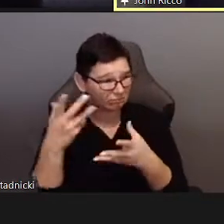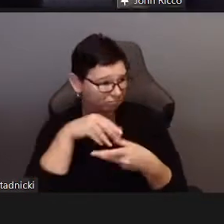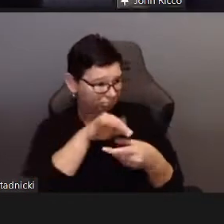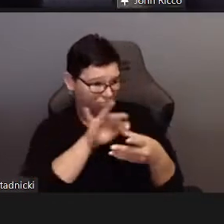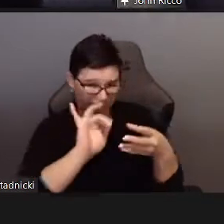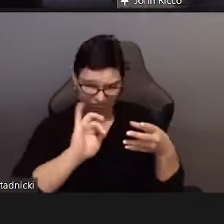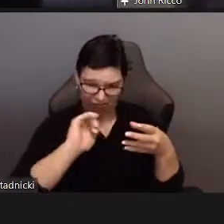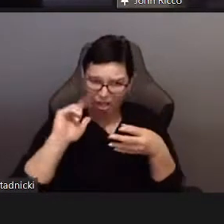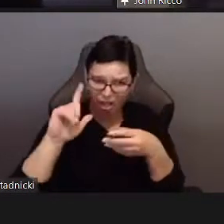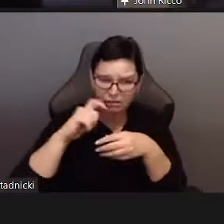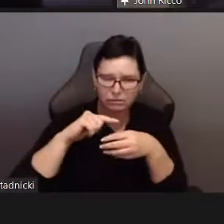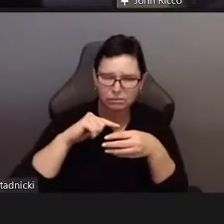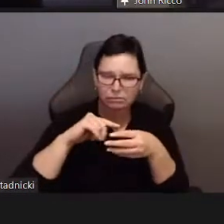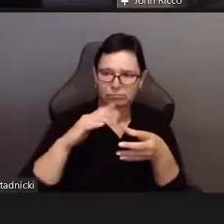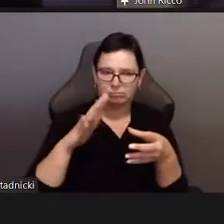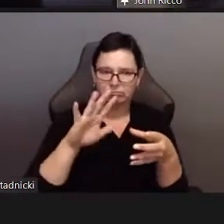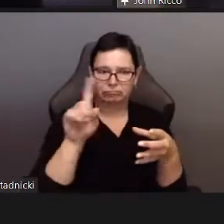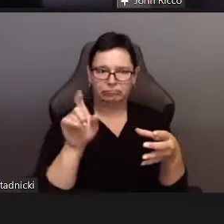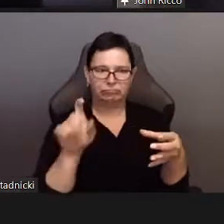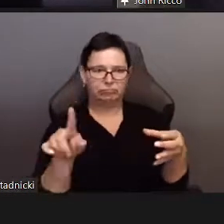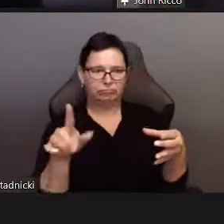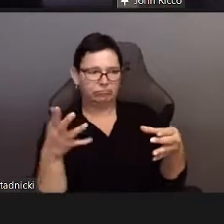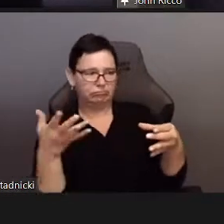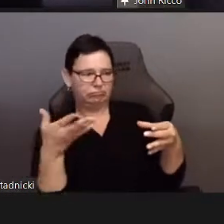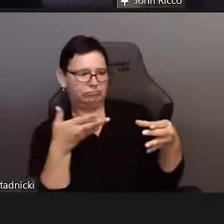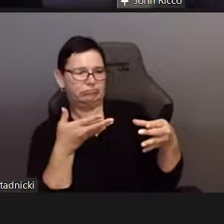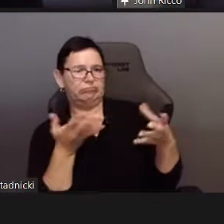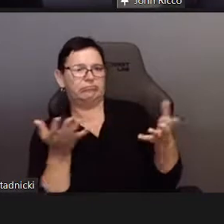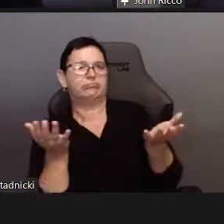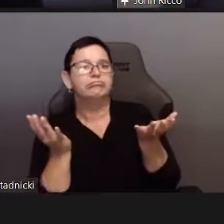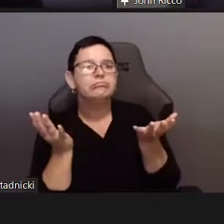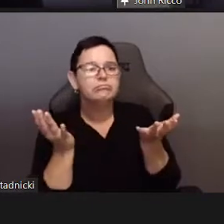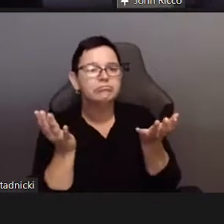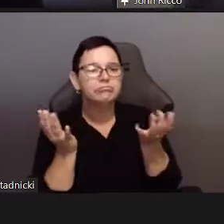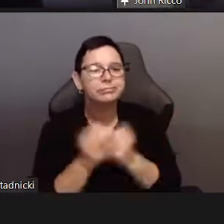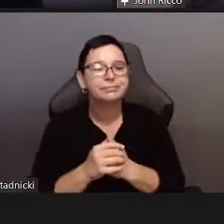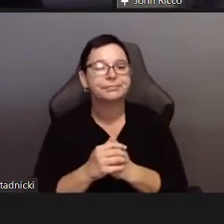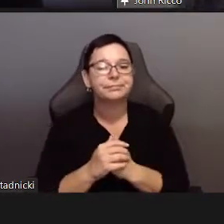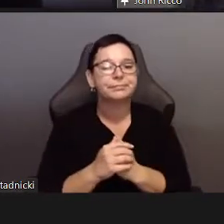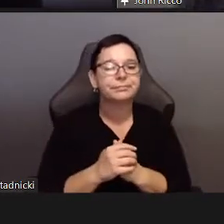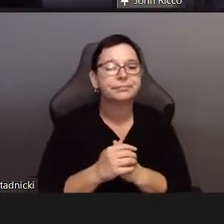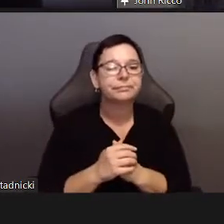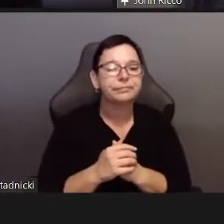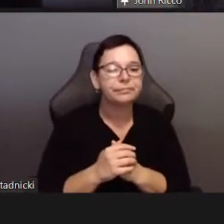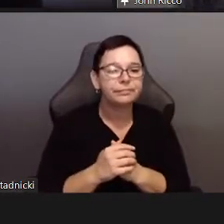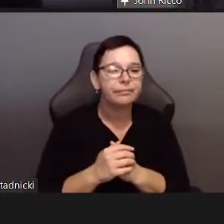I mean my God, in an era of assimilating queer culture,